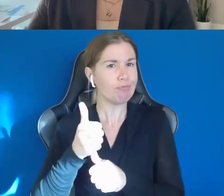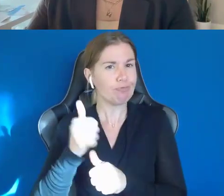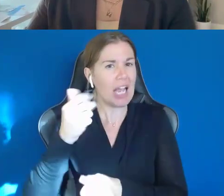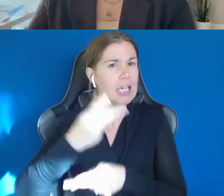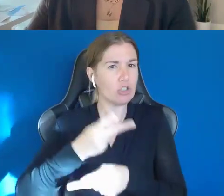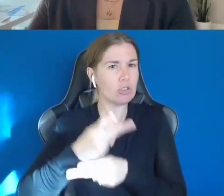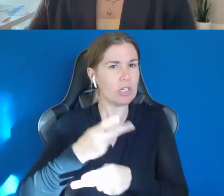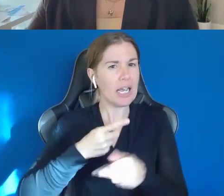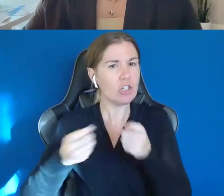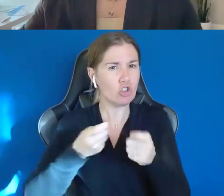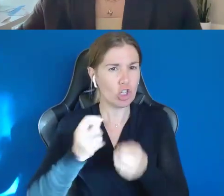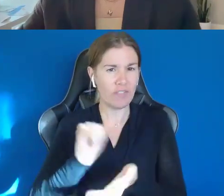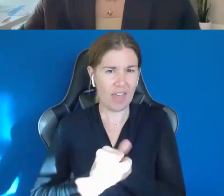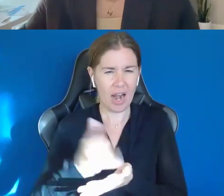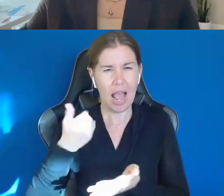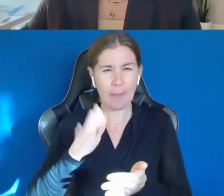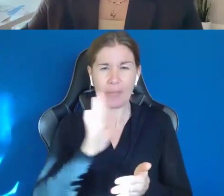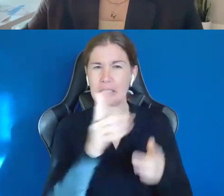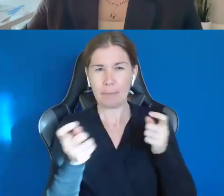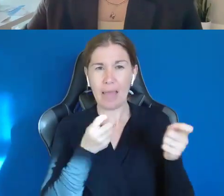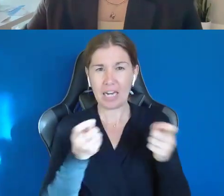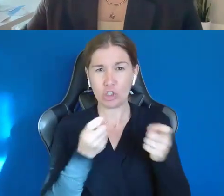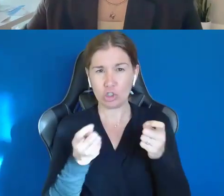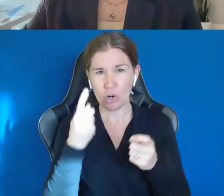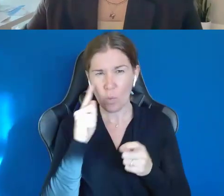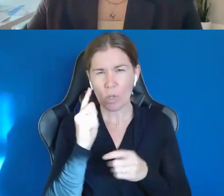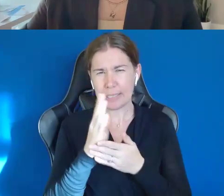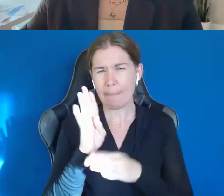account, I am the manager on, like I said, on it, it's registered.